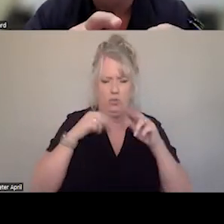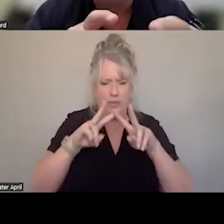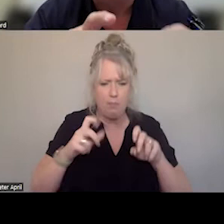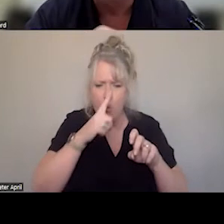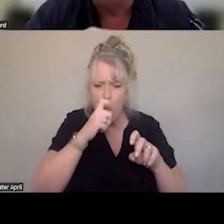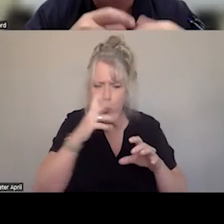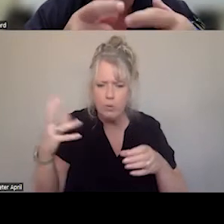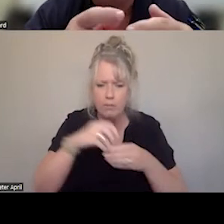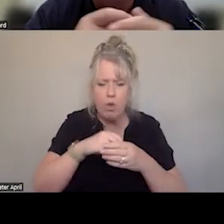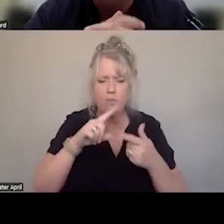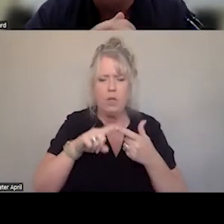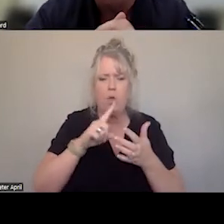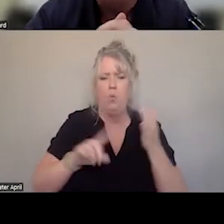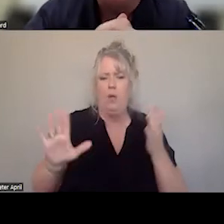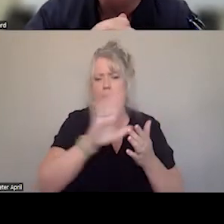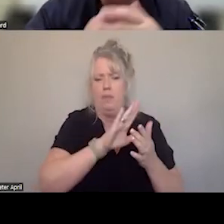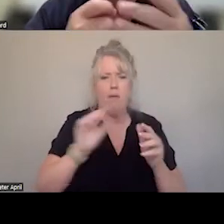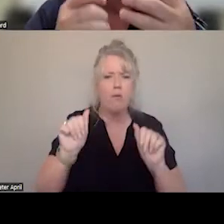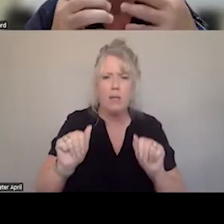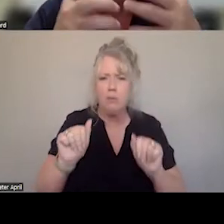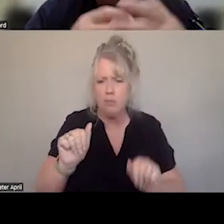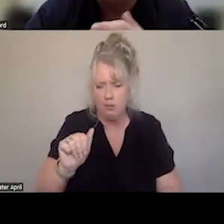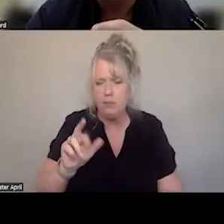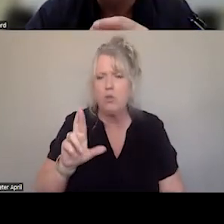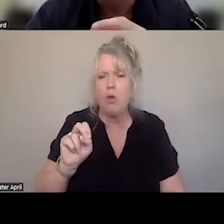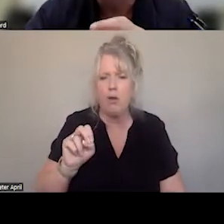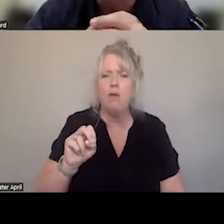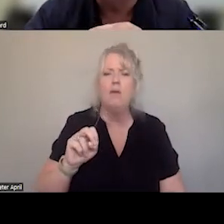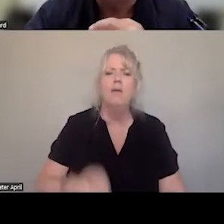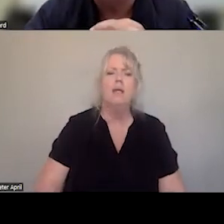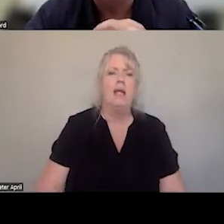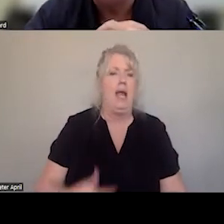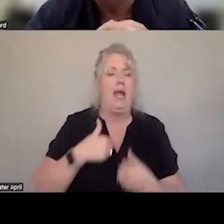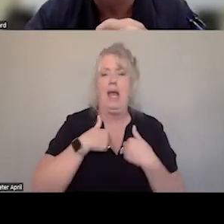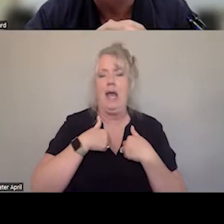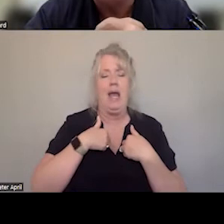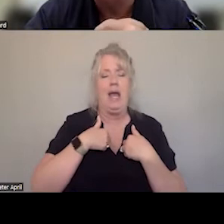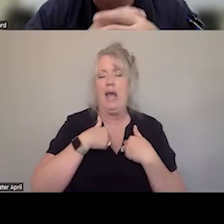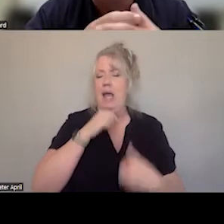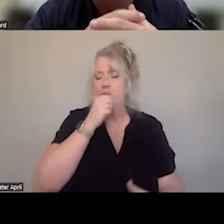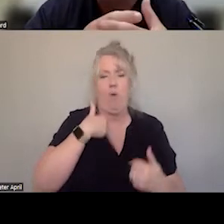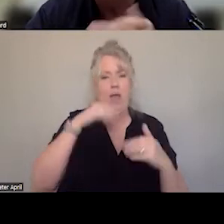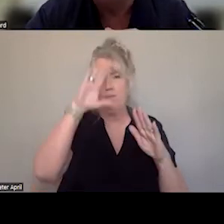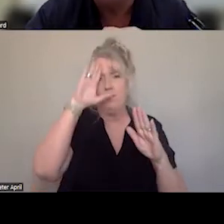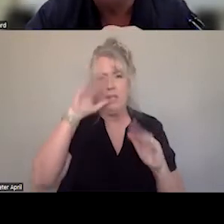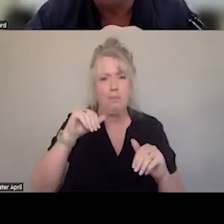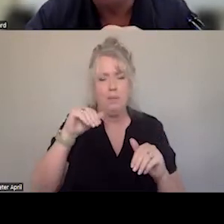AND WHAT THEY'RE CAPABILITIES ARE. I, I, DON'T HAVE THE EXPECTATION IN RURAL FRONTIER AREAS